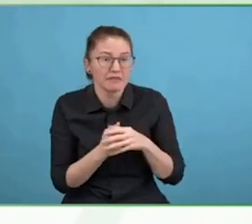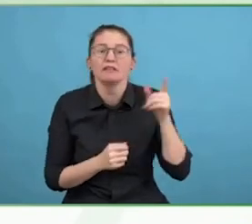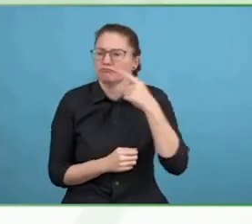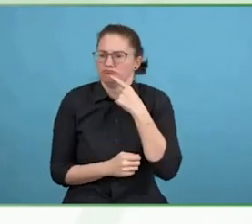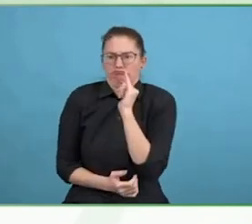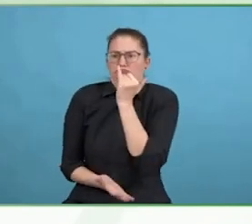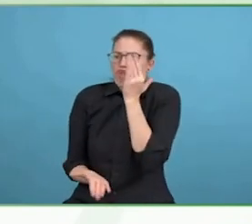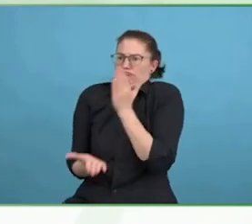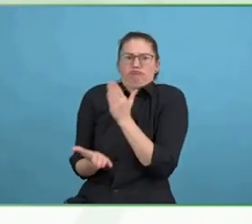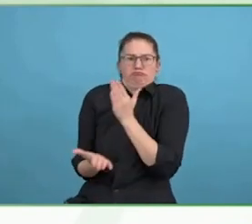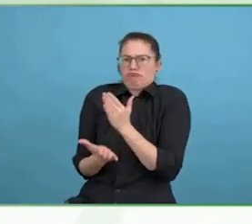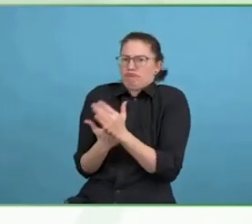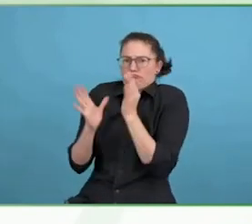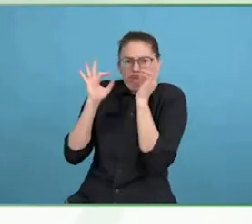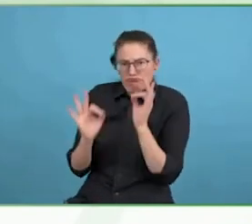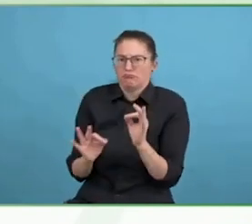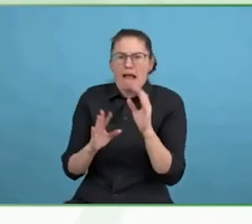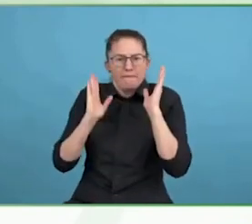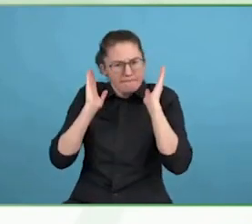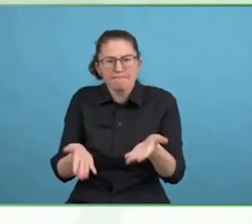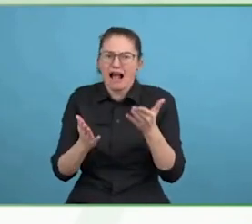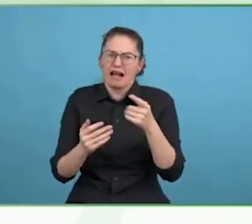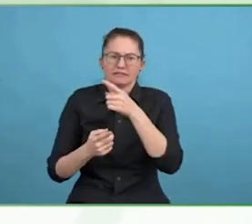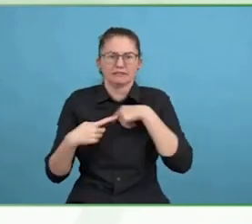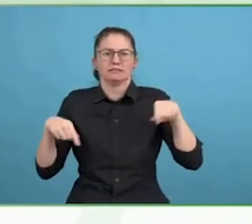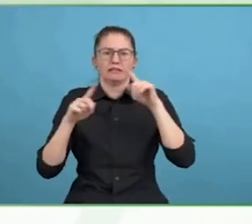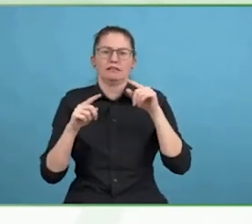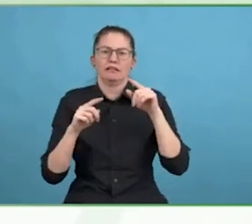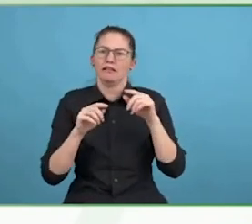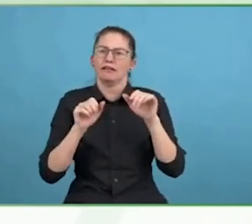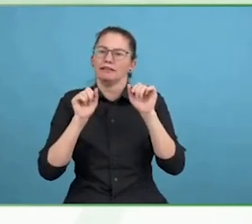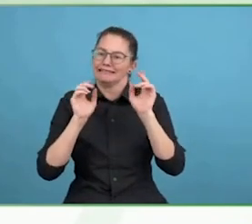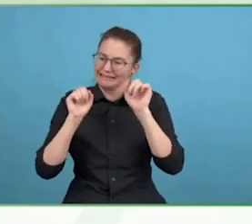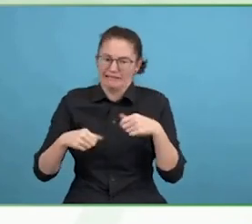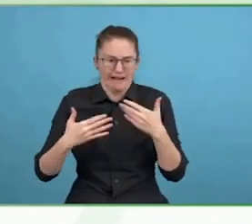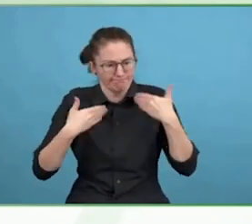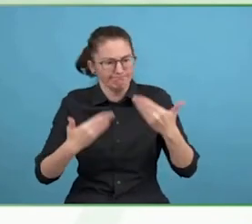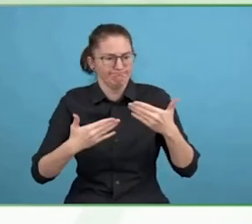You are not the problem, you never were and never will be.